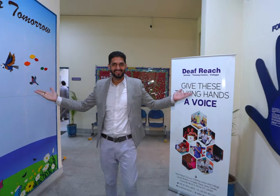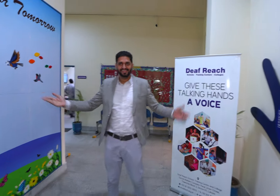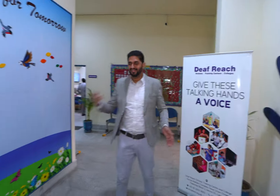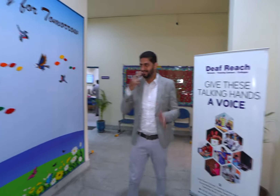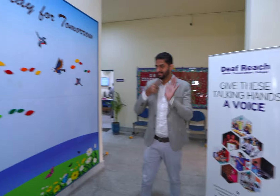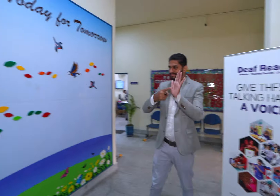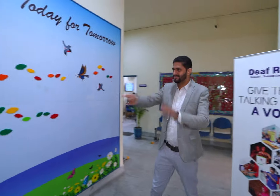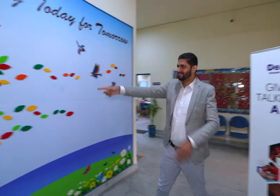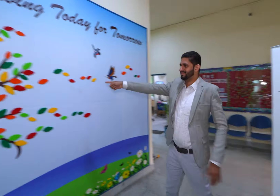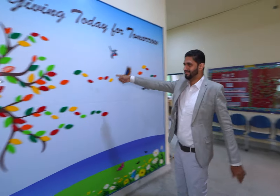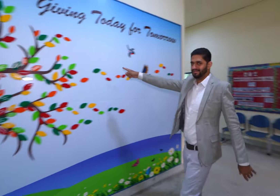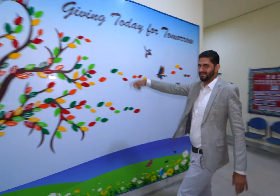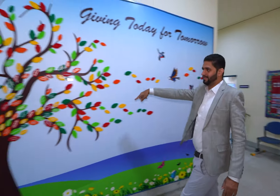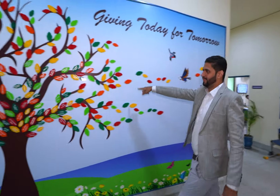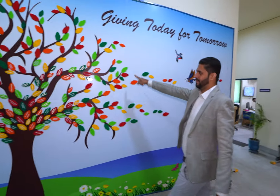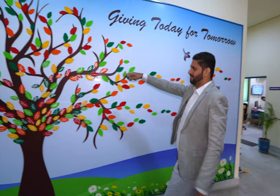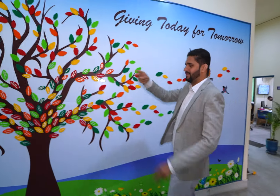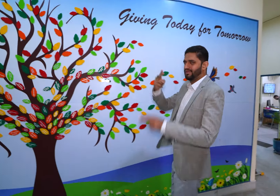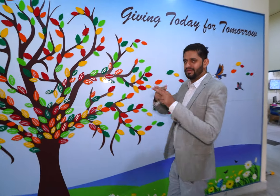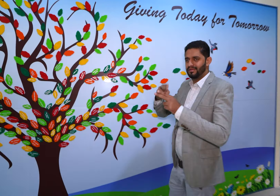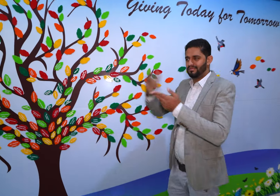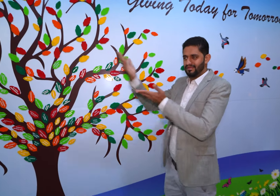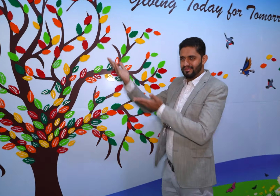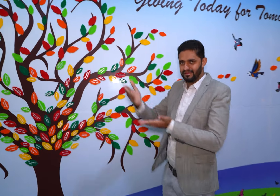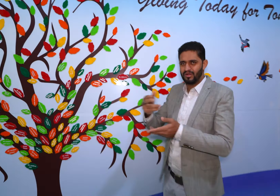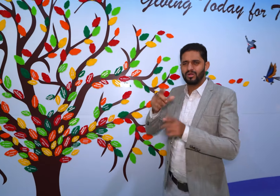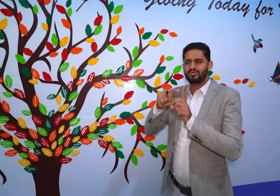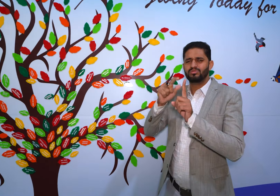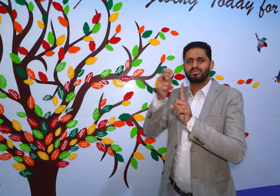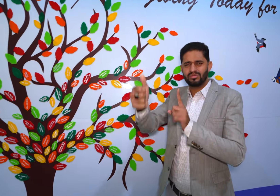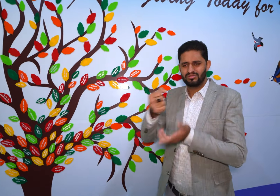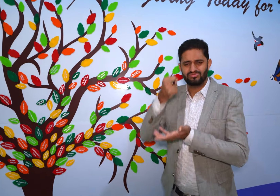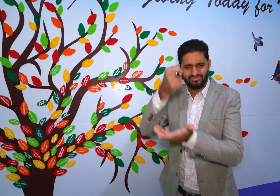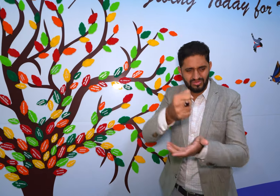These are the names of our donors,